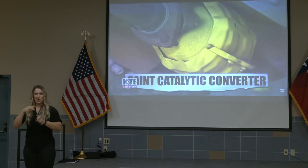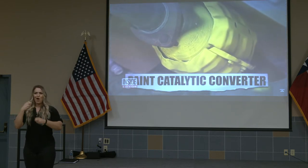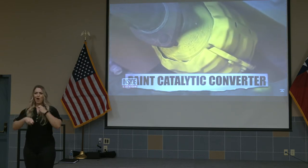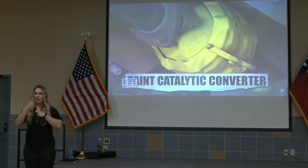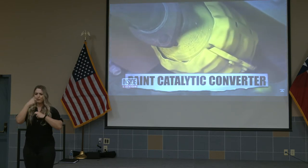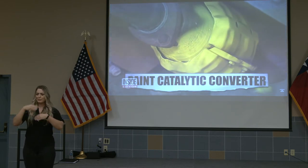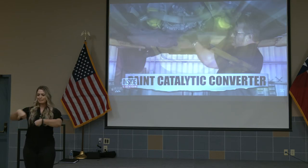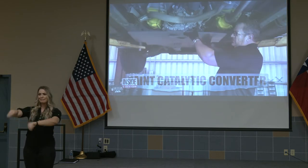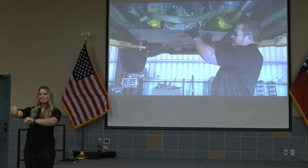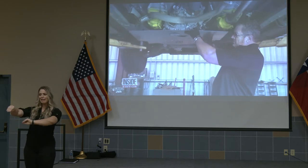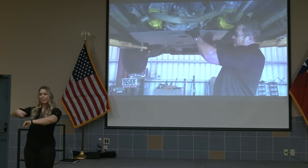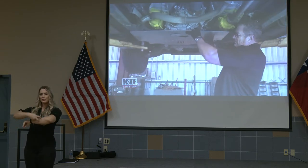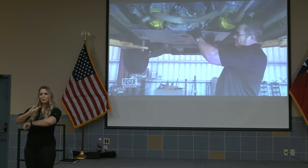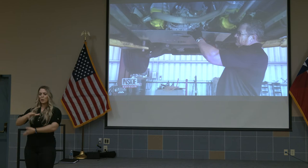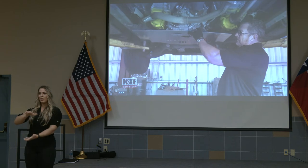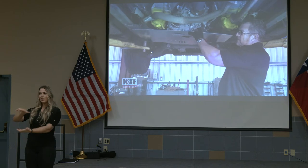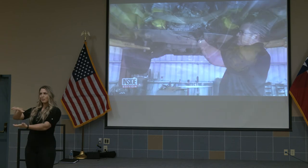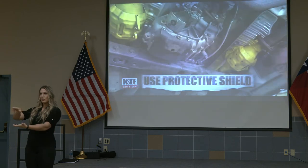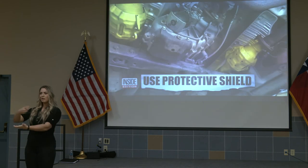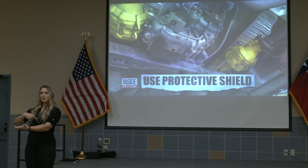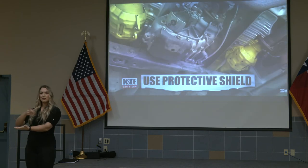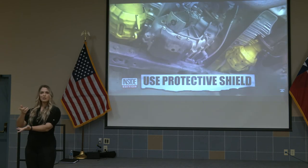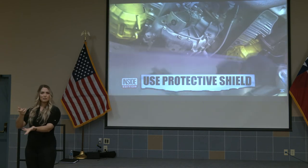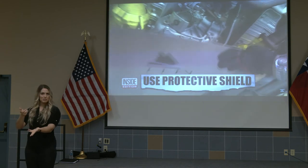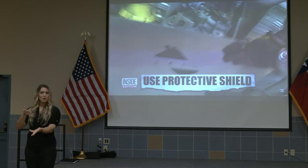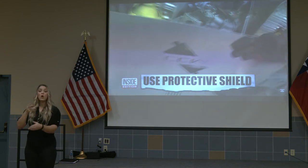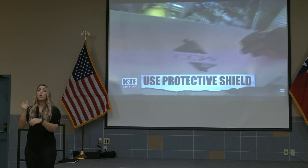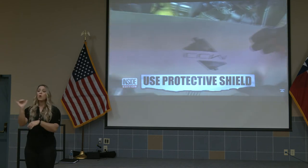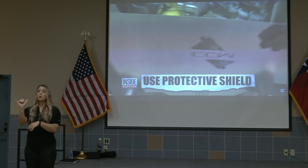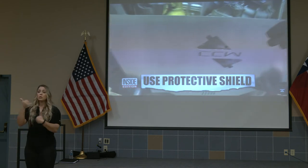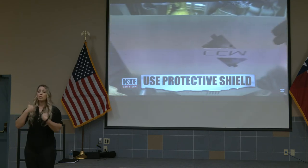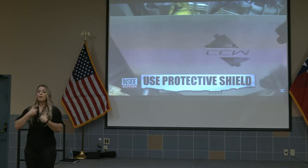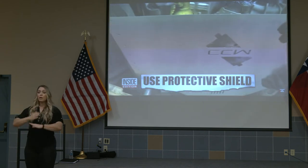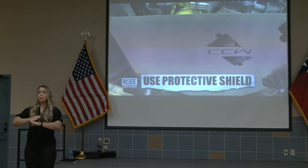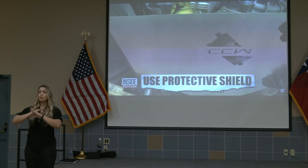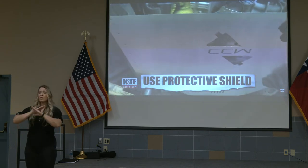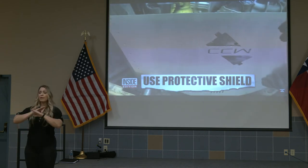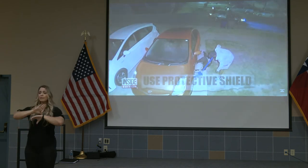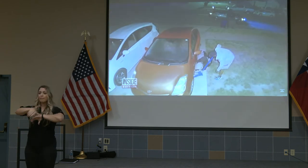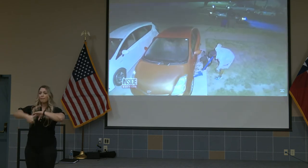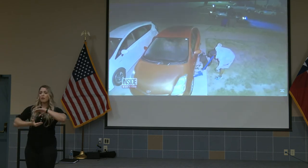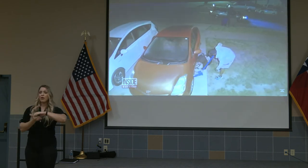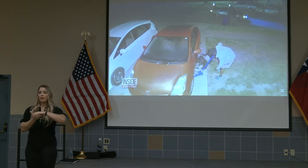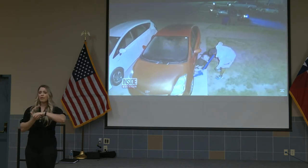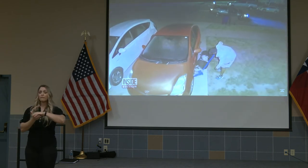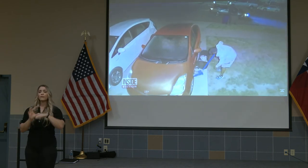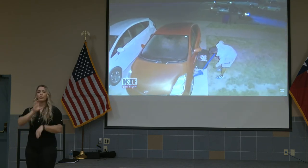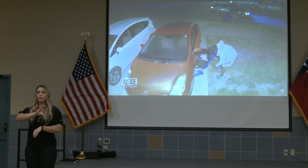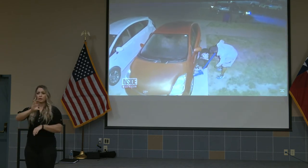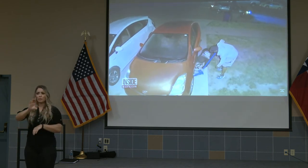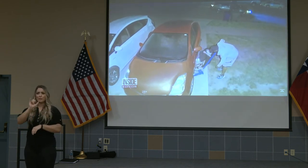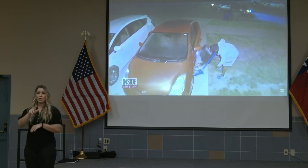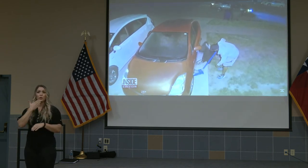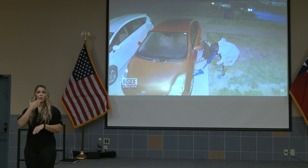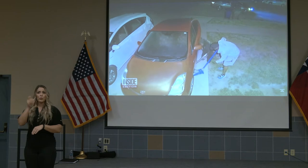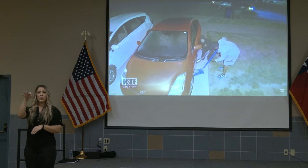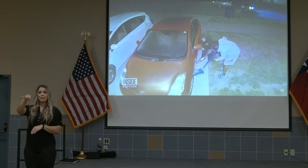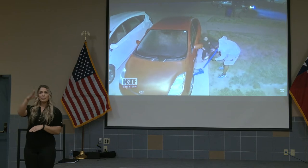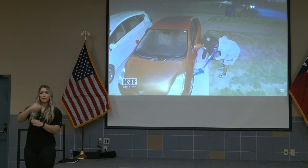stolen goods and get a protective shield to cover your converter. Good tips to prevent this from happening. >>